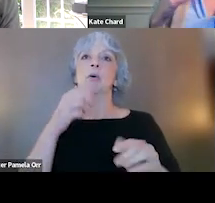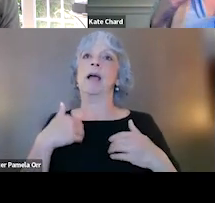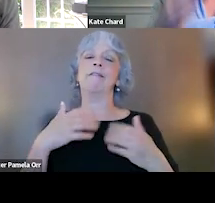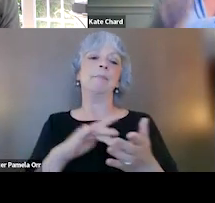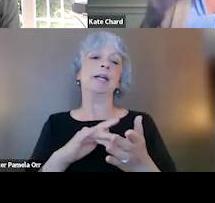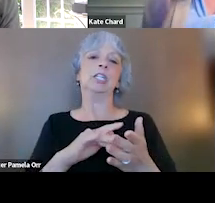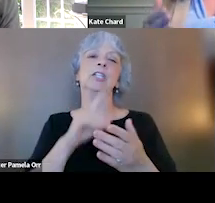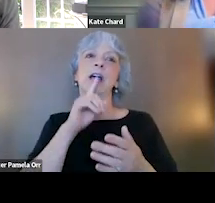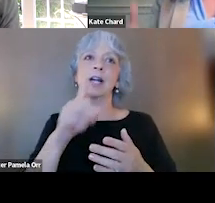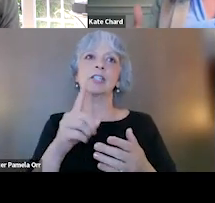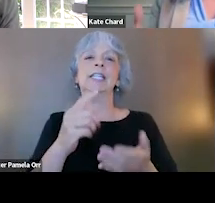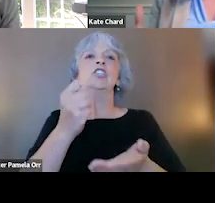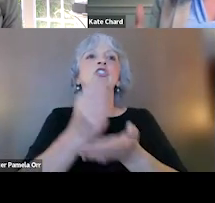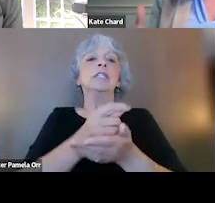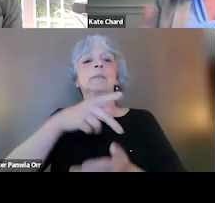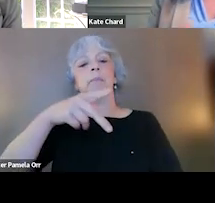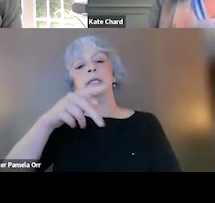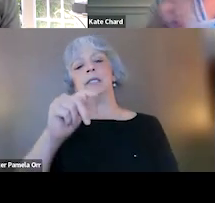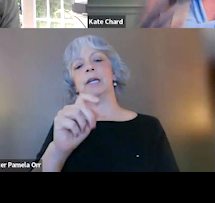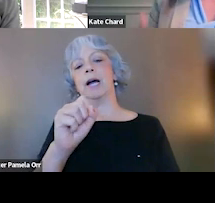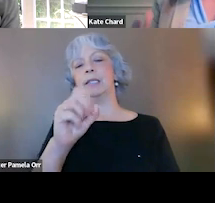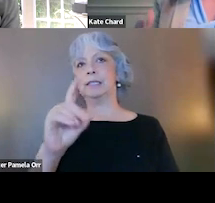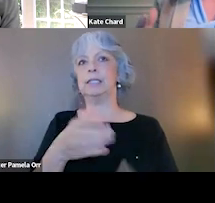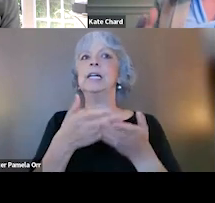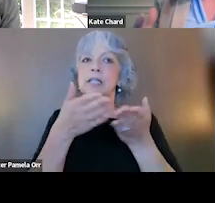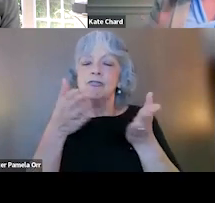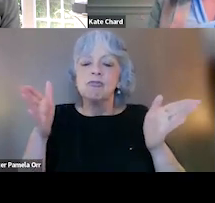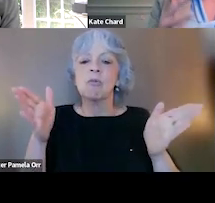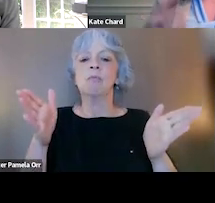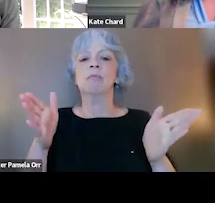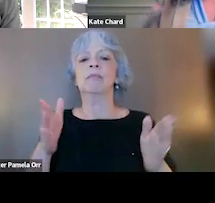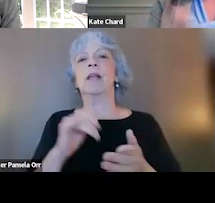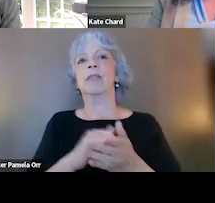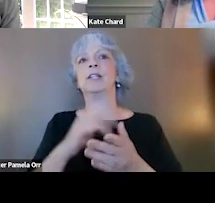that actually treats PTSD as a whole. And that is why the trauma-focused therapies